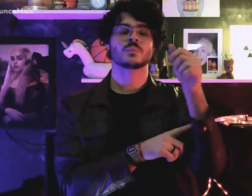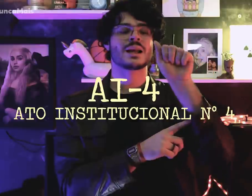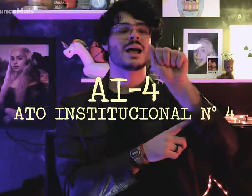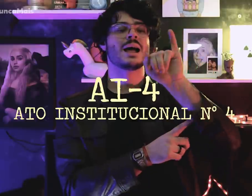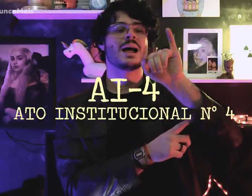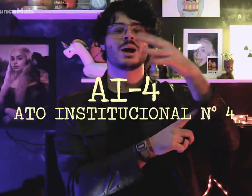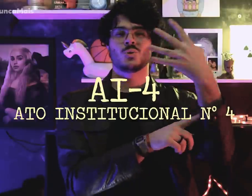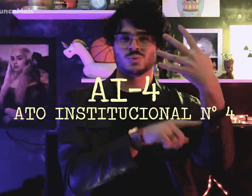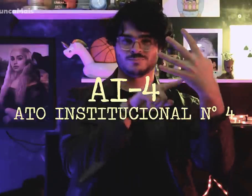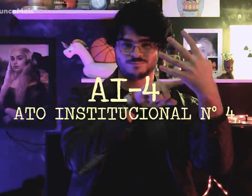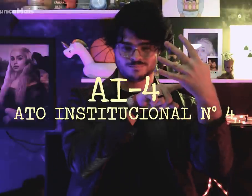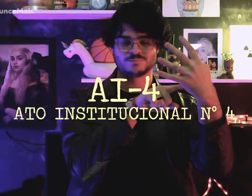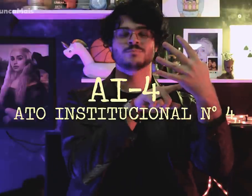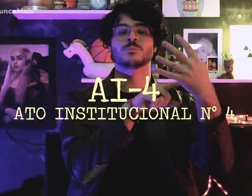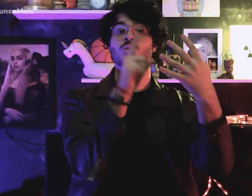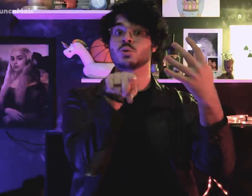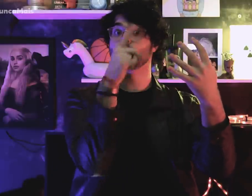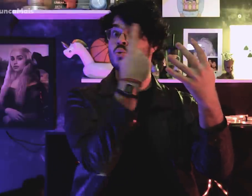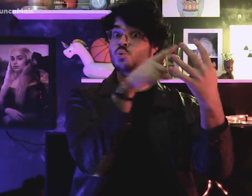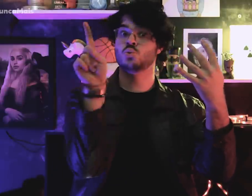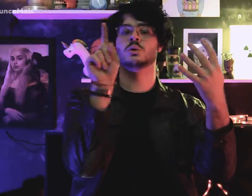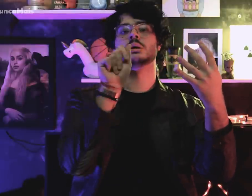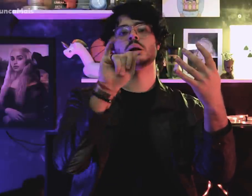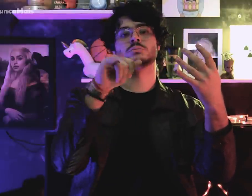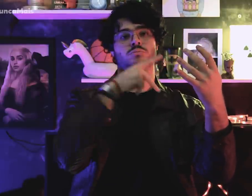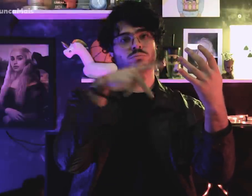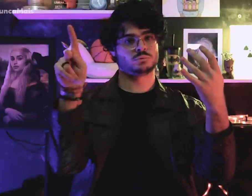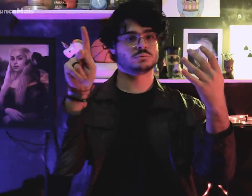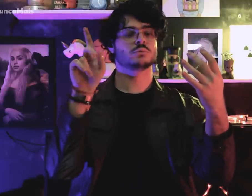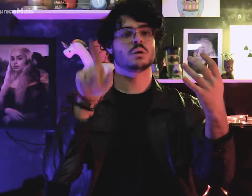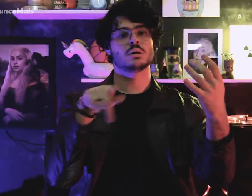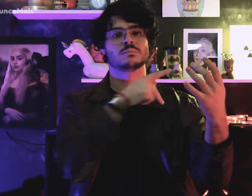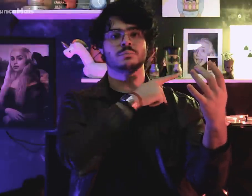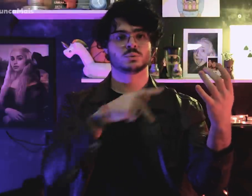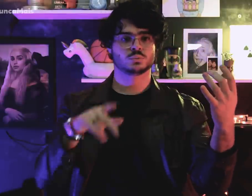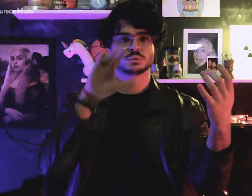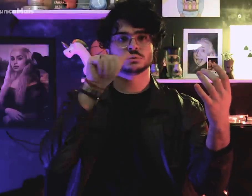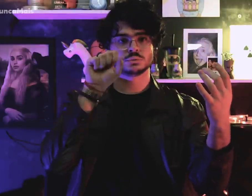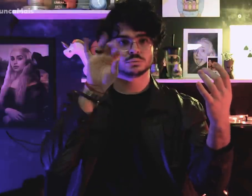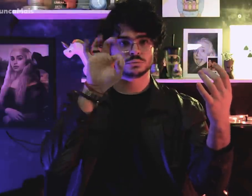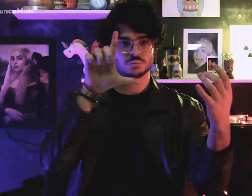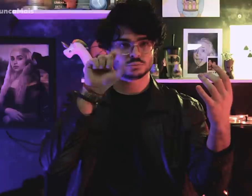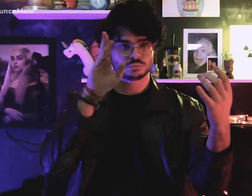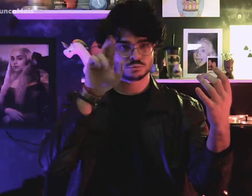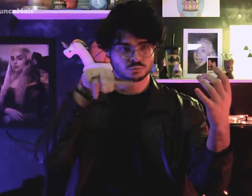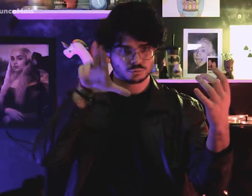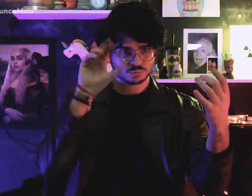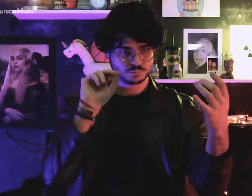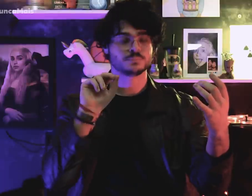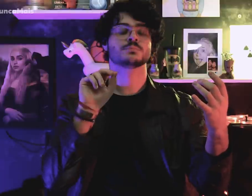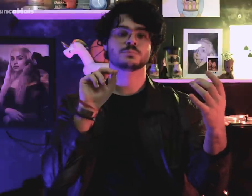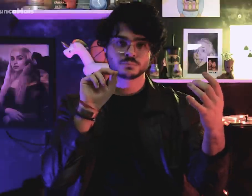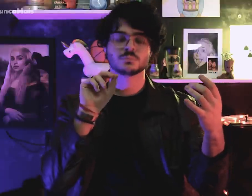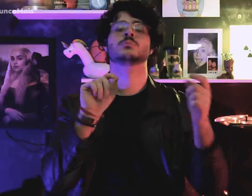AI-4 was instituted, with 10 articles, it was General Castelo Branco's last AI.